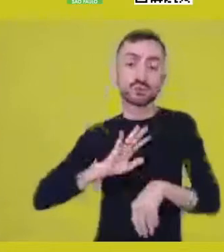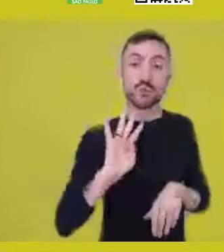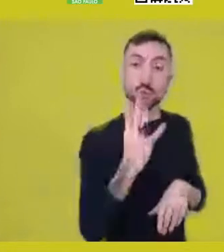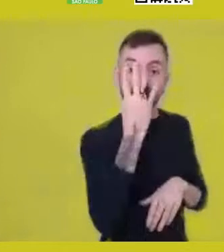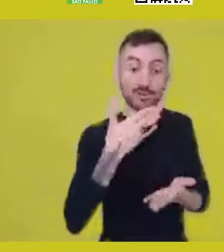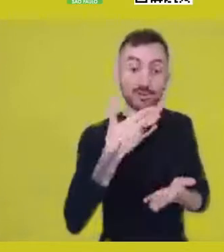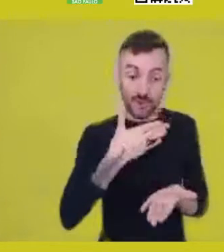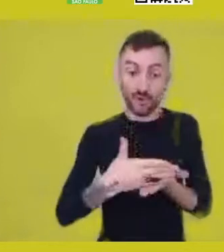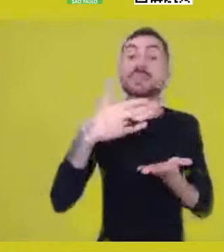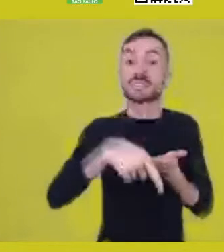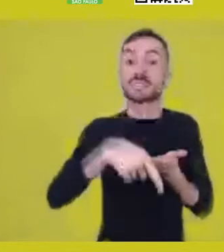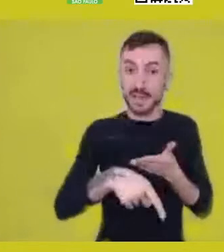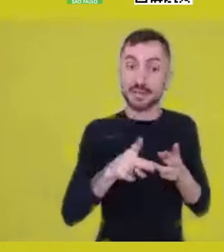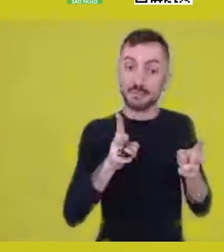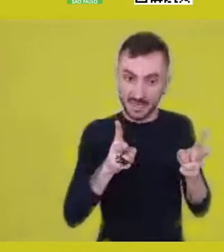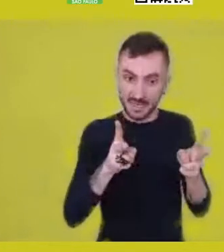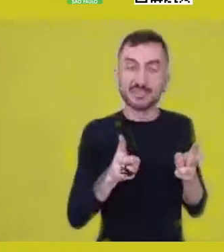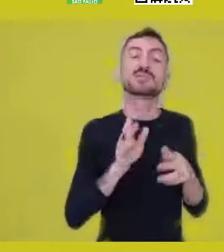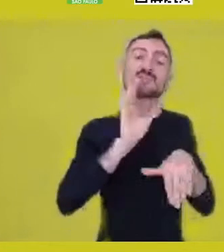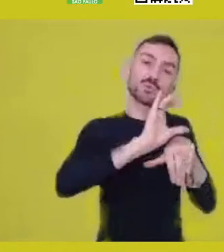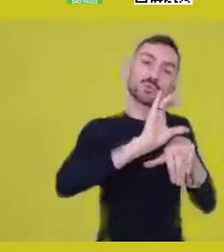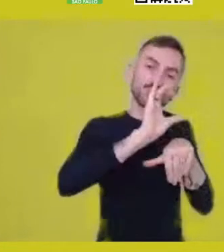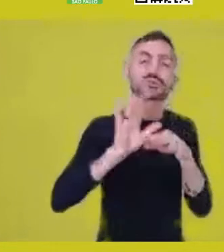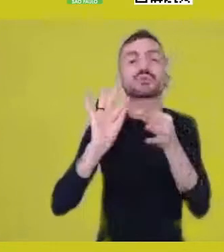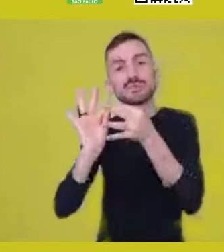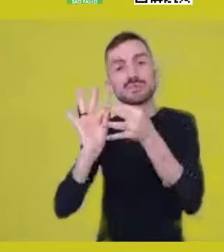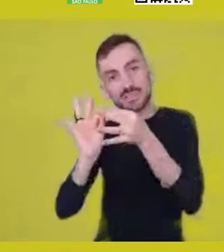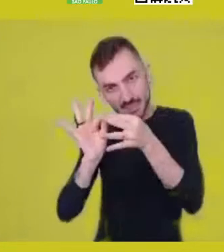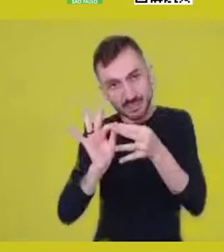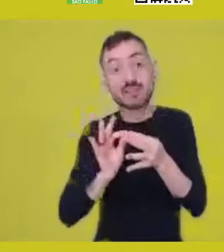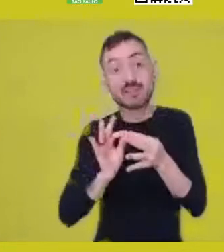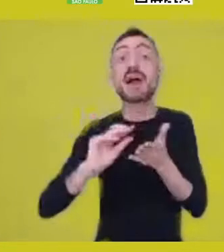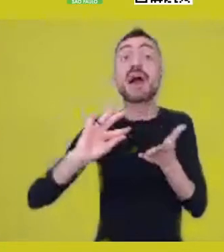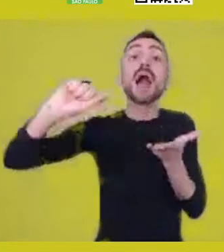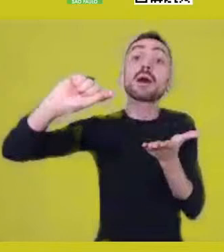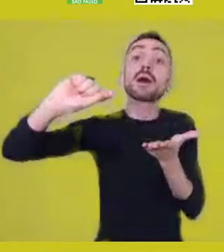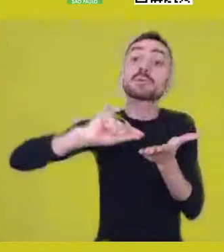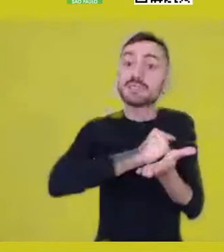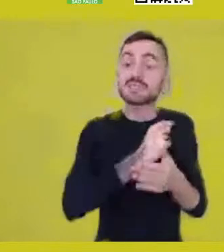Workshops, always open for signing up on Tuesdays, 2:00 PM.